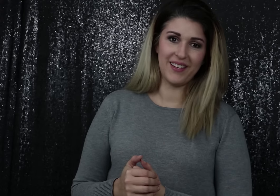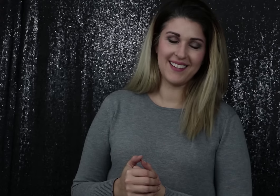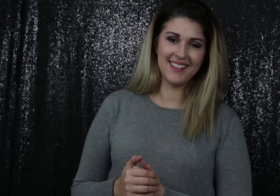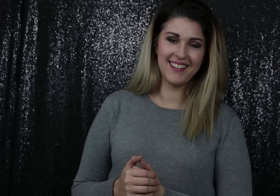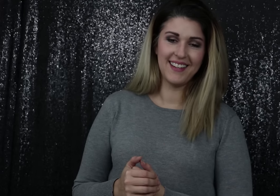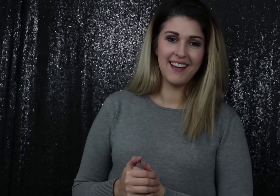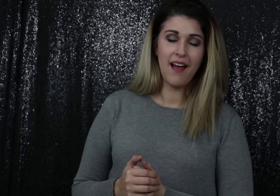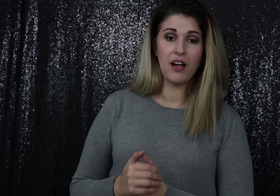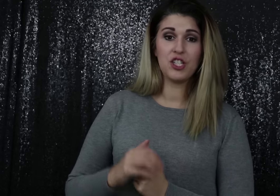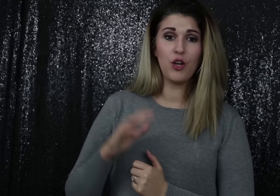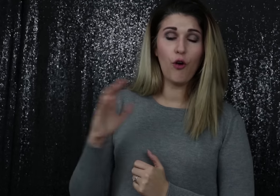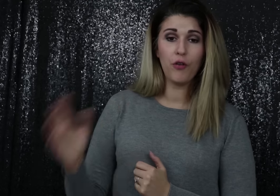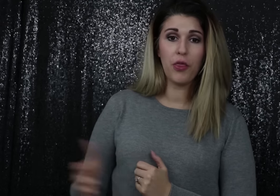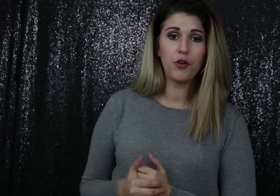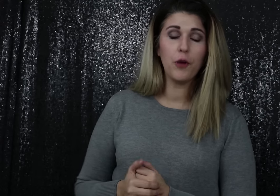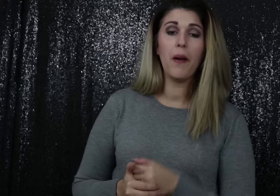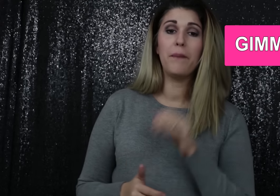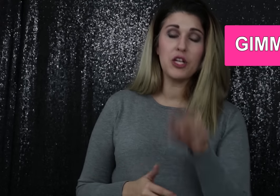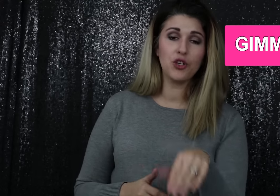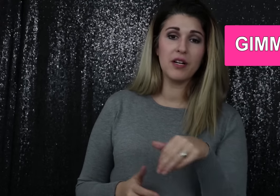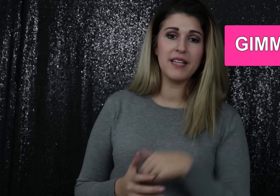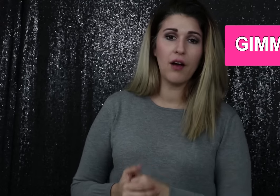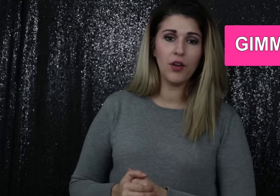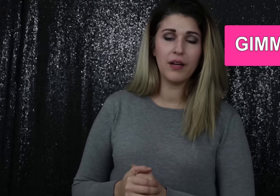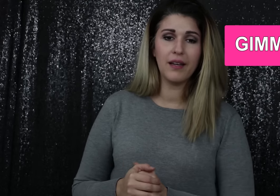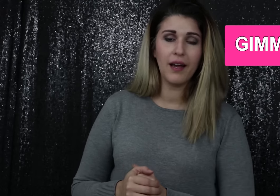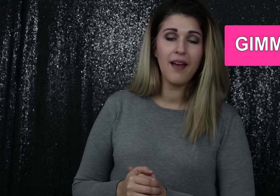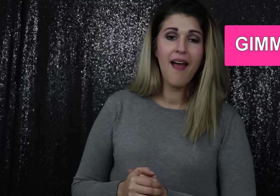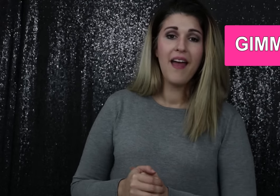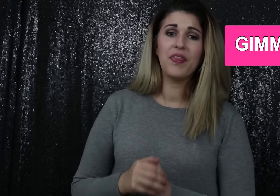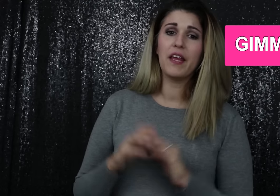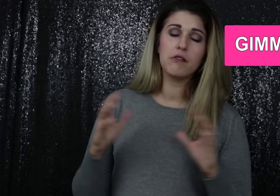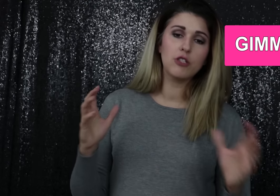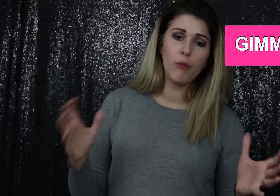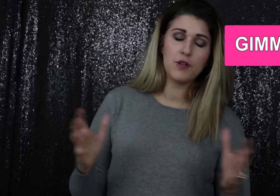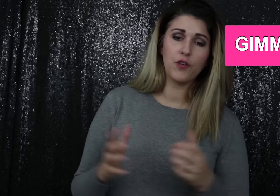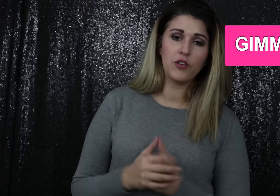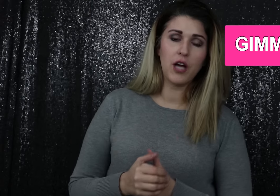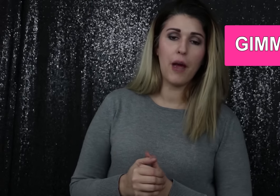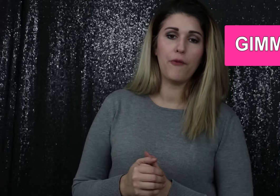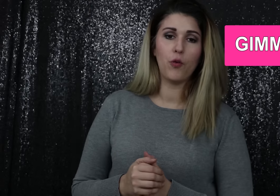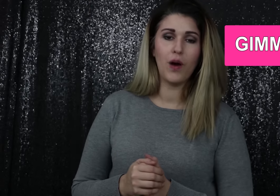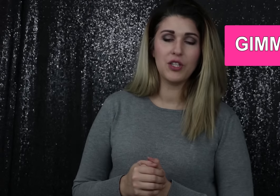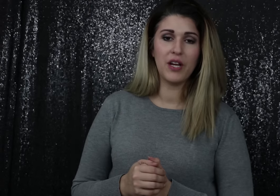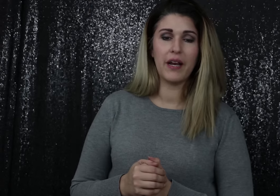with. I'll see you over in the group. Be sure to download. Again, thank you so much for your time and for watching,